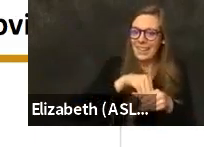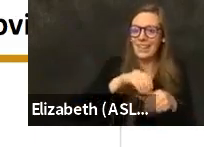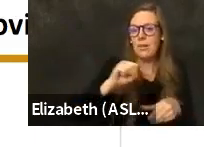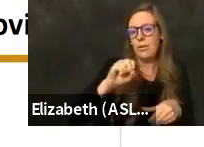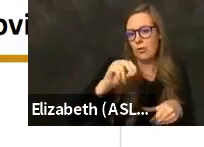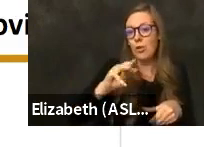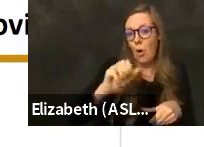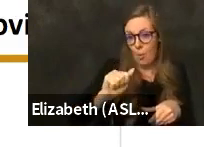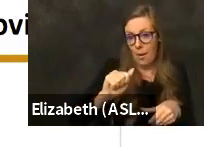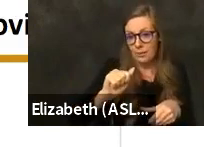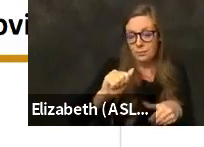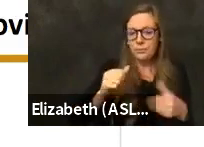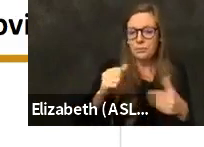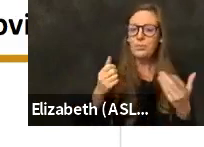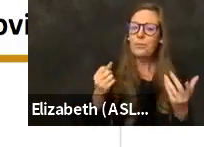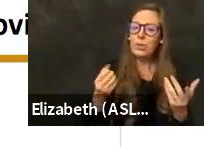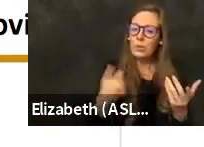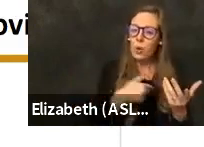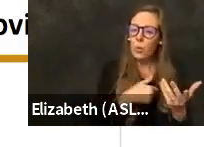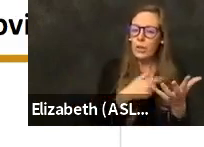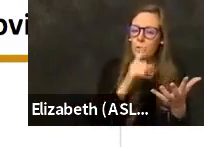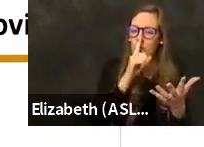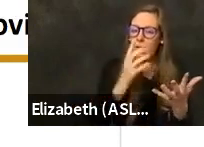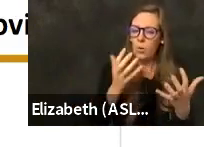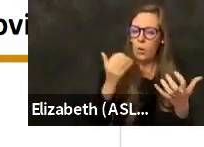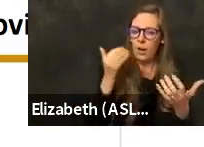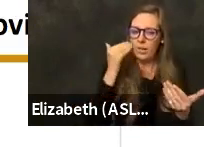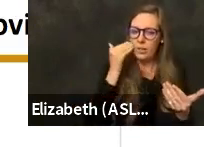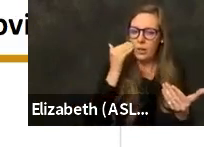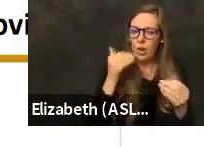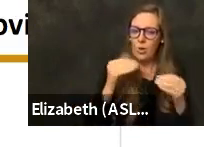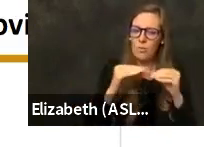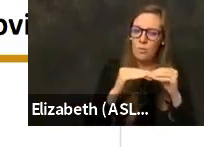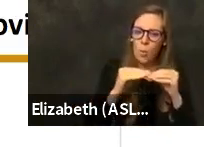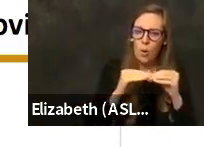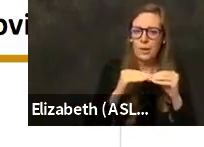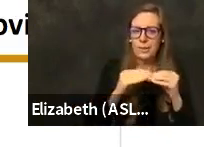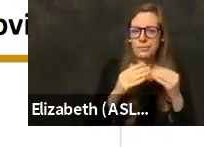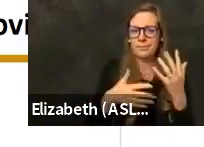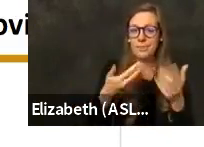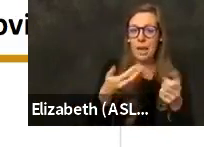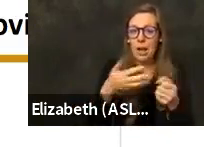So we really wanted to know more about our local data and be able to